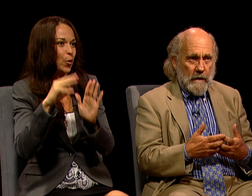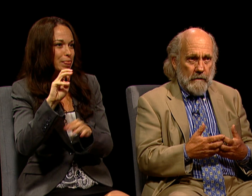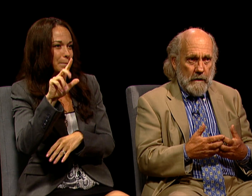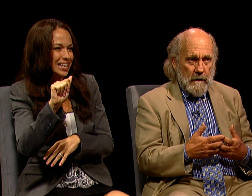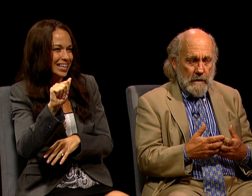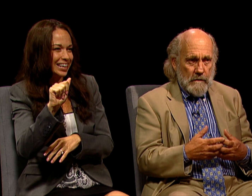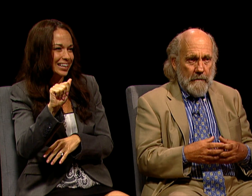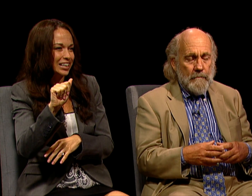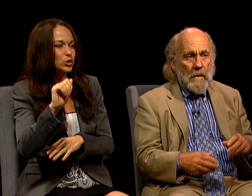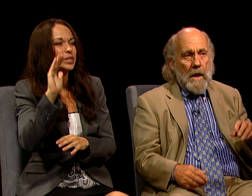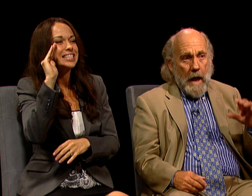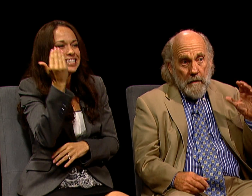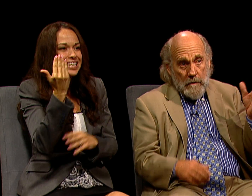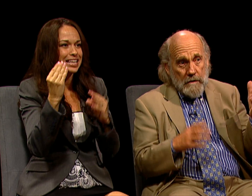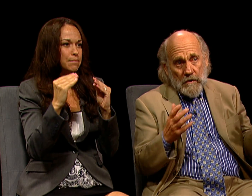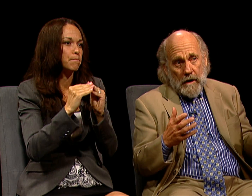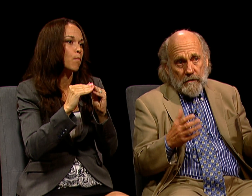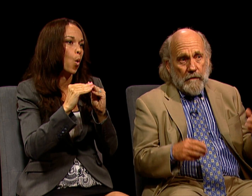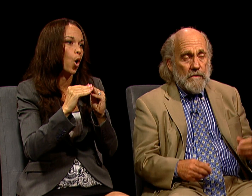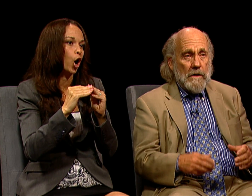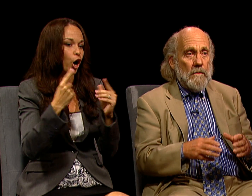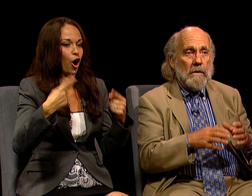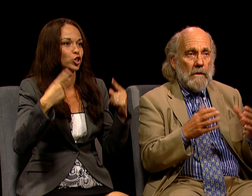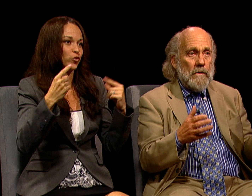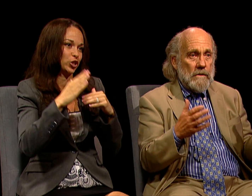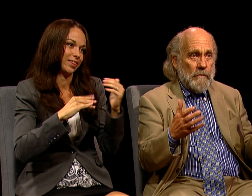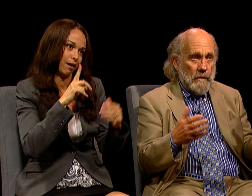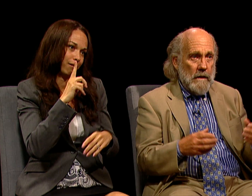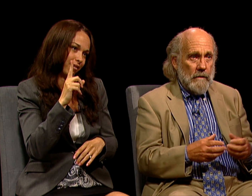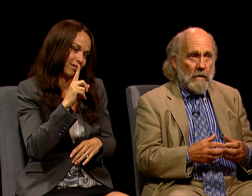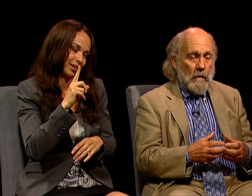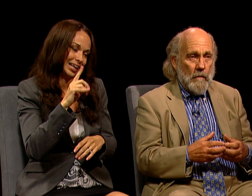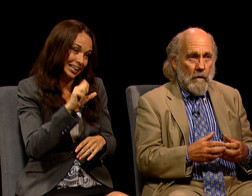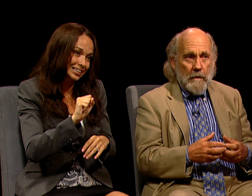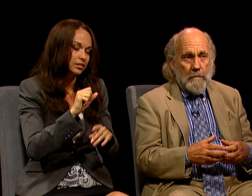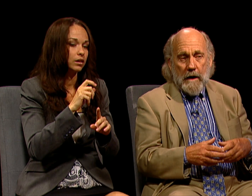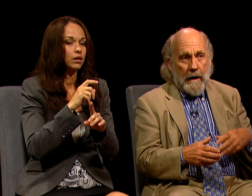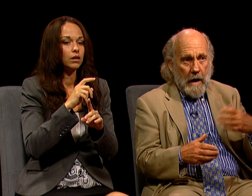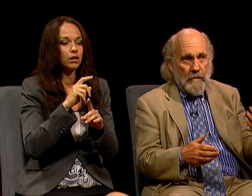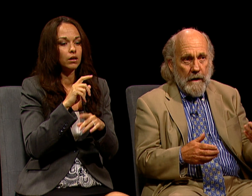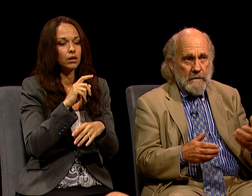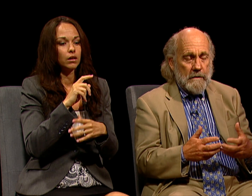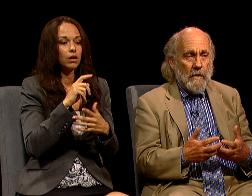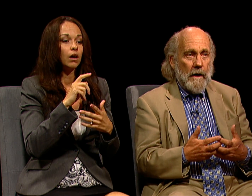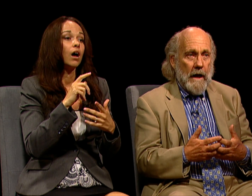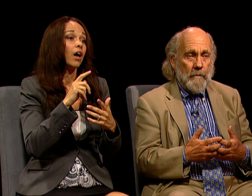THAN IT IS. AND THERE IS CONTROVERSY AMONG THOSE THAT BELIEVE IN GLOBAL WARMING, ABOUT HOW FAST IT'S GONNA HAPPEN,